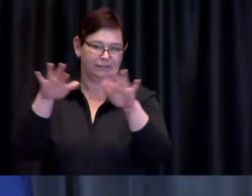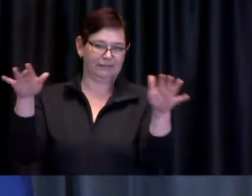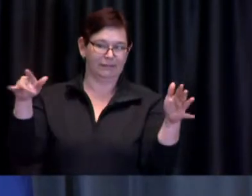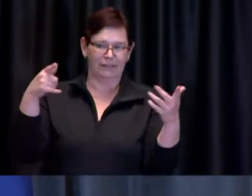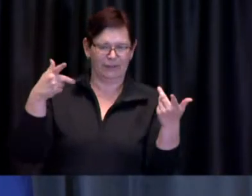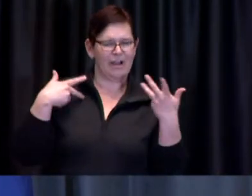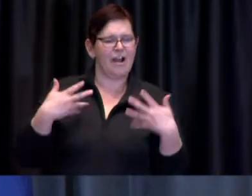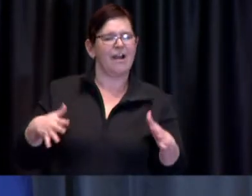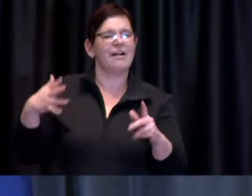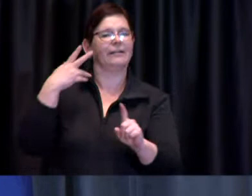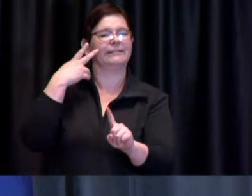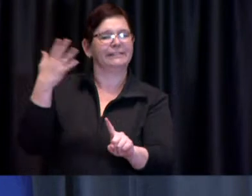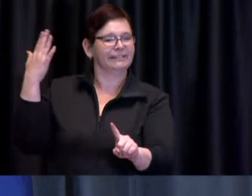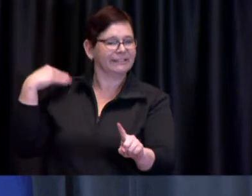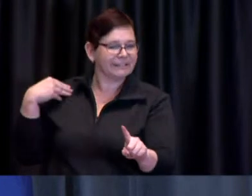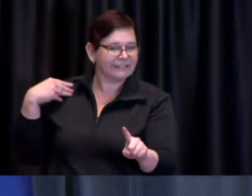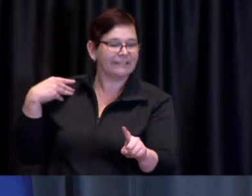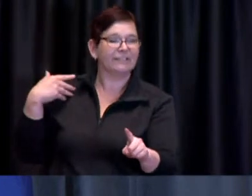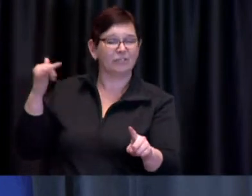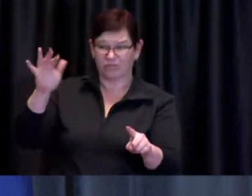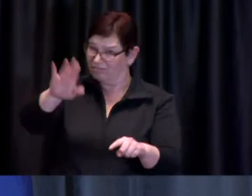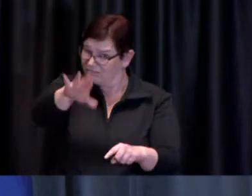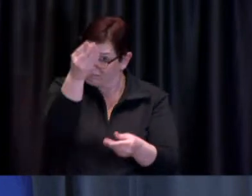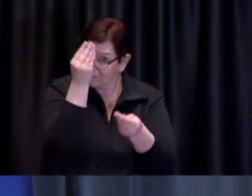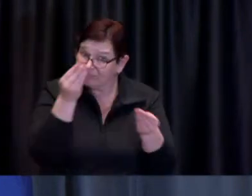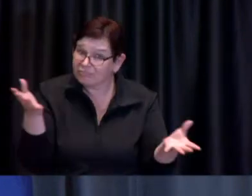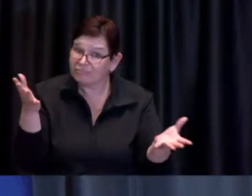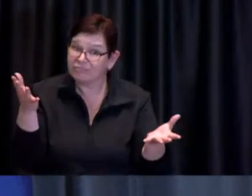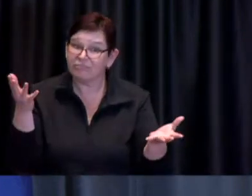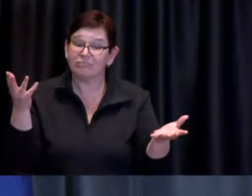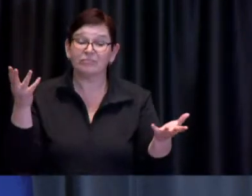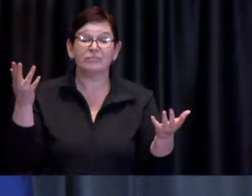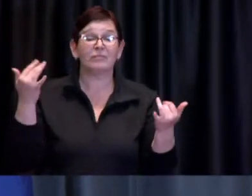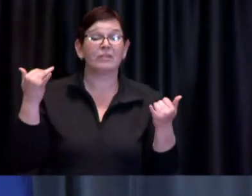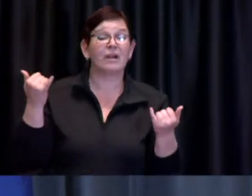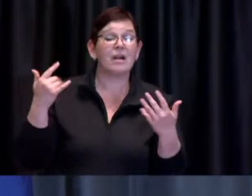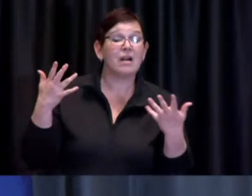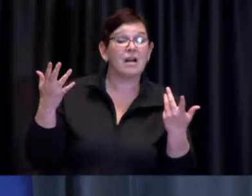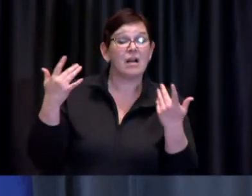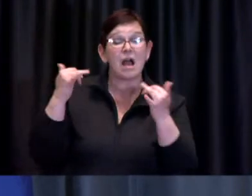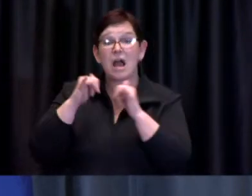last week the the strategy if you will for our coordinated enforcement action has not changed